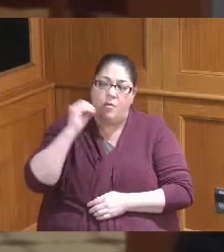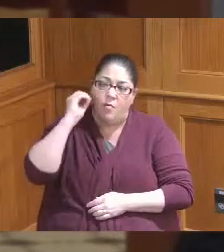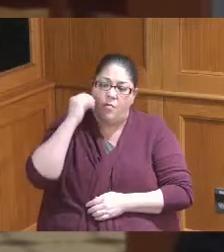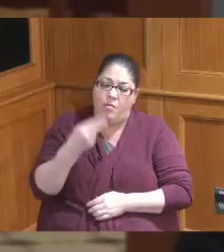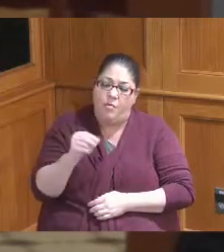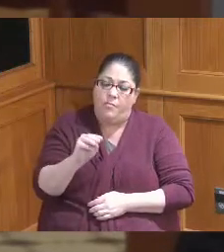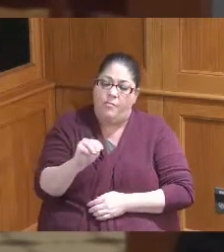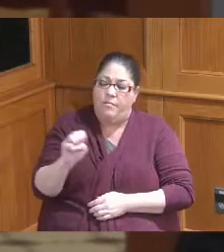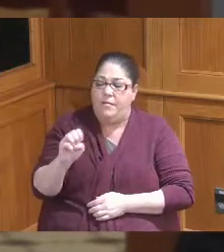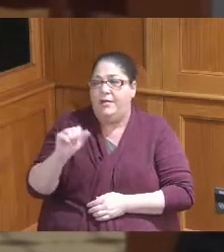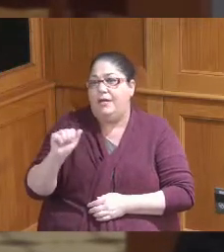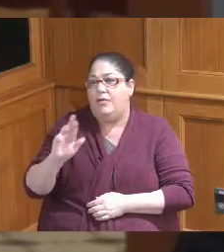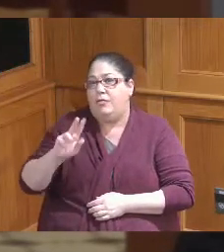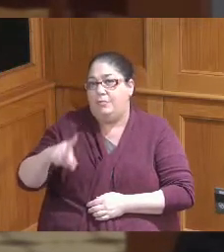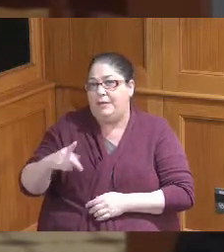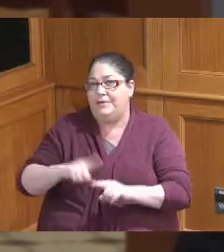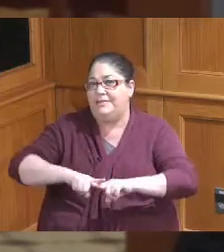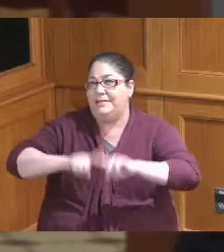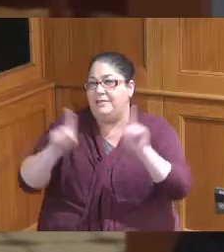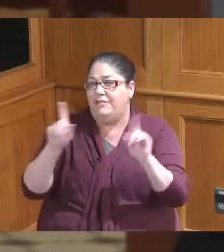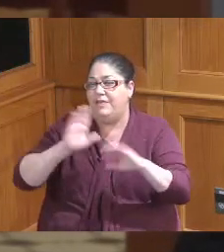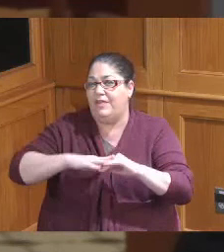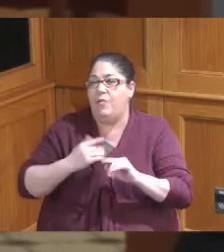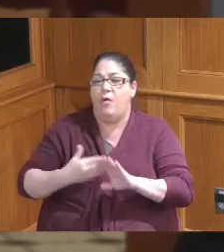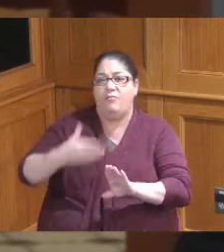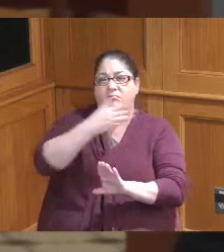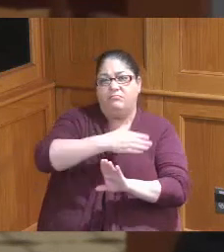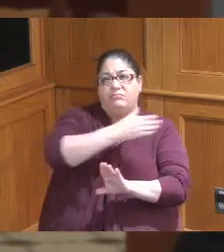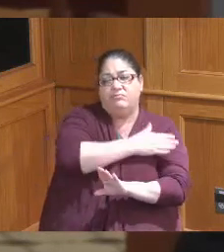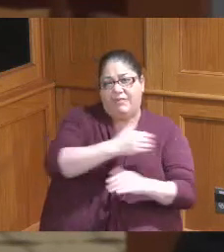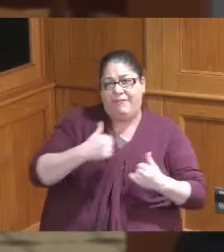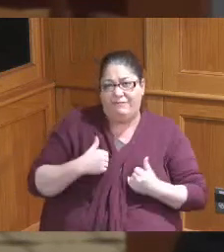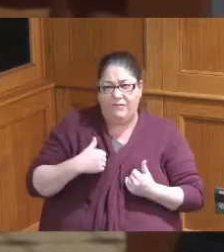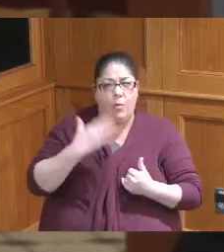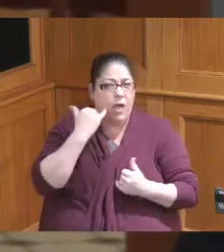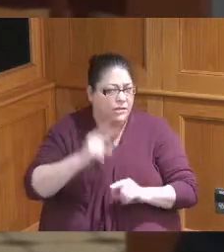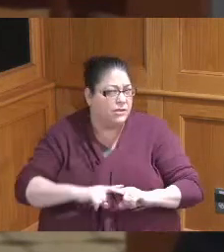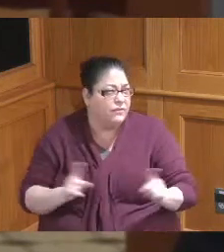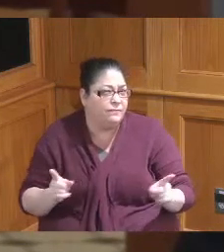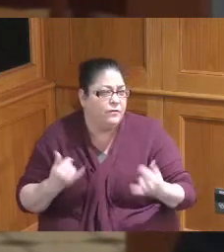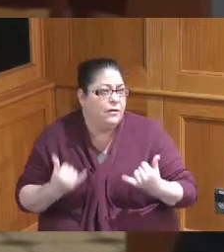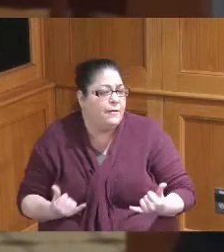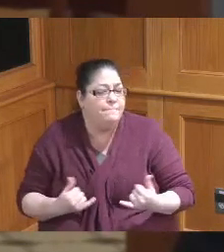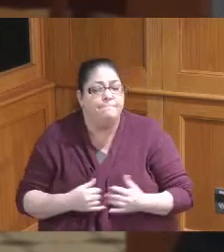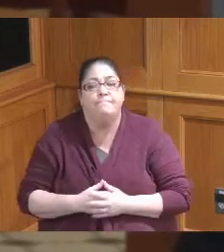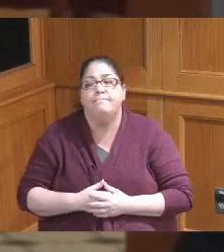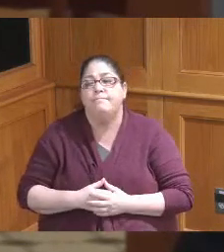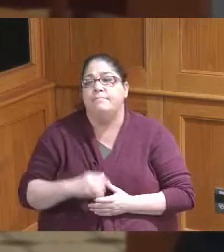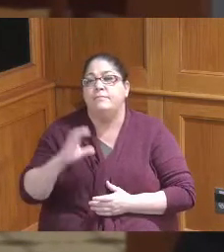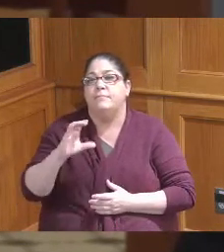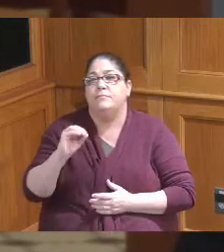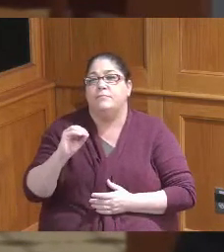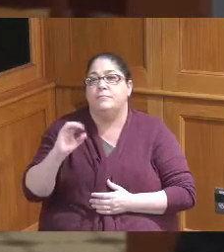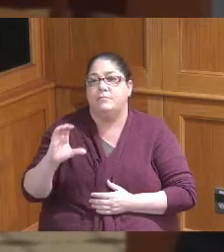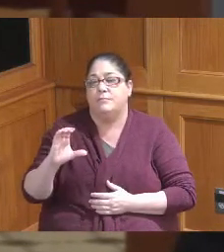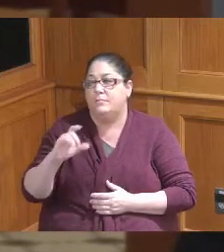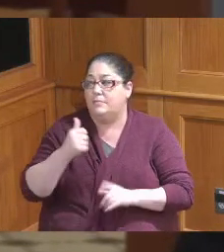a little bit different than what we've seen previously so the COC receives about 26 million